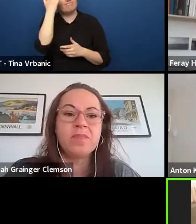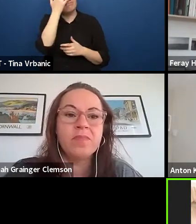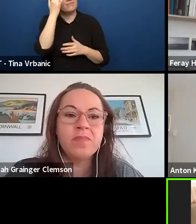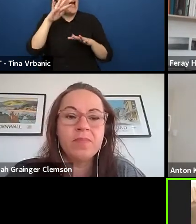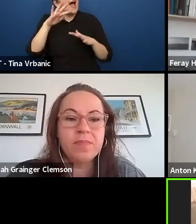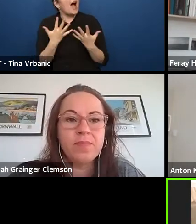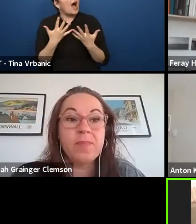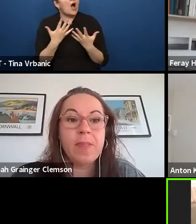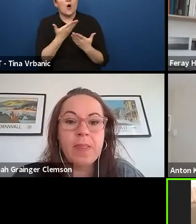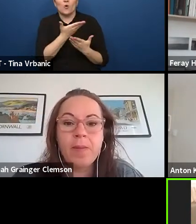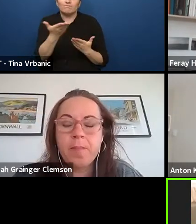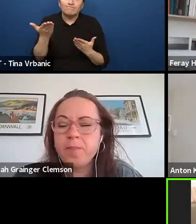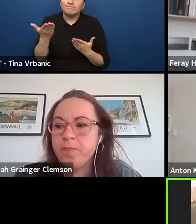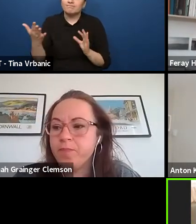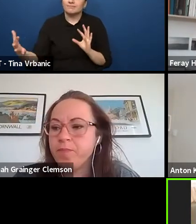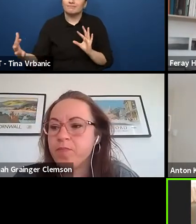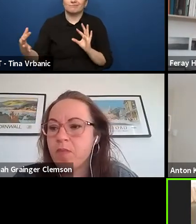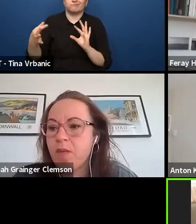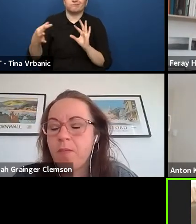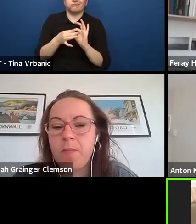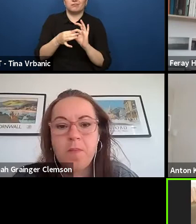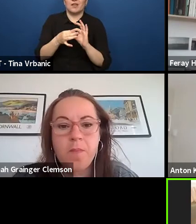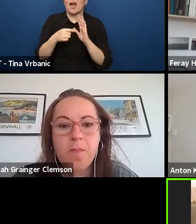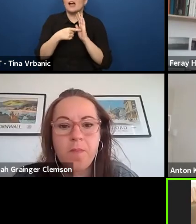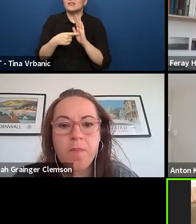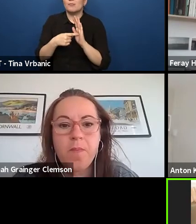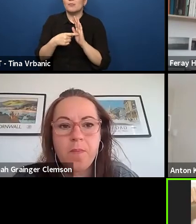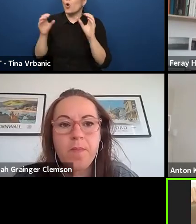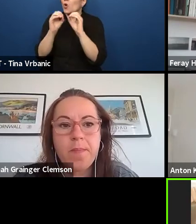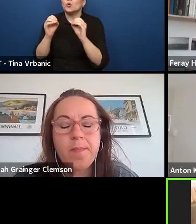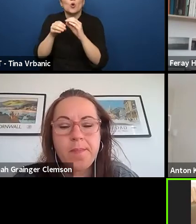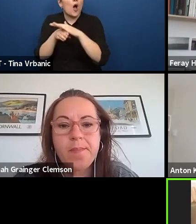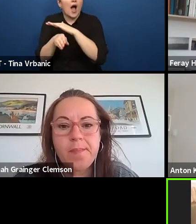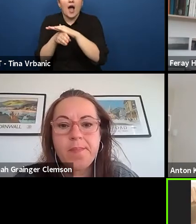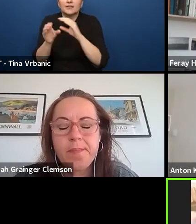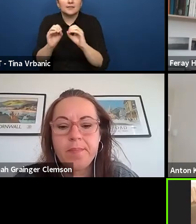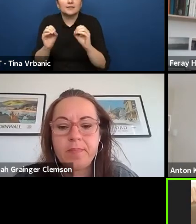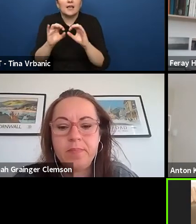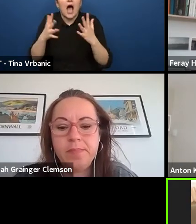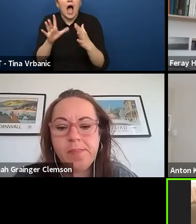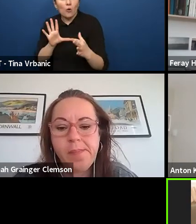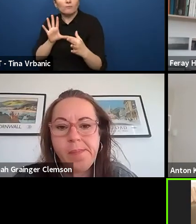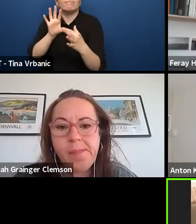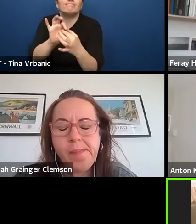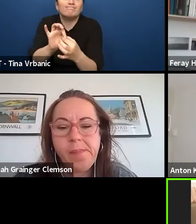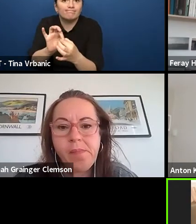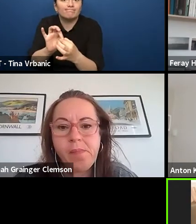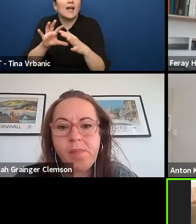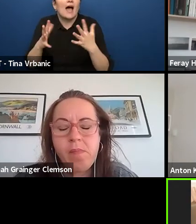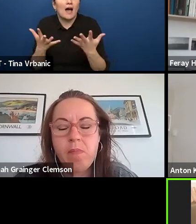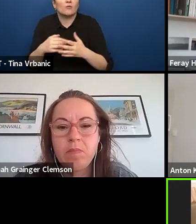and connect to those who doesn't have access. Just to make an example, we are with the teen projects,